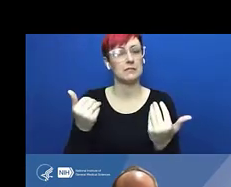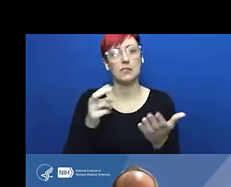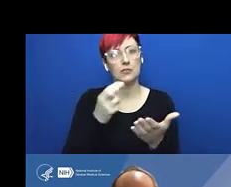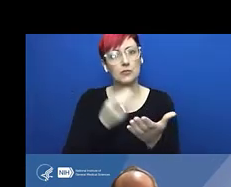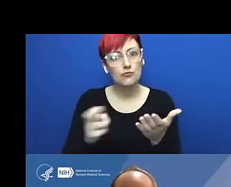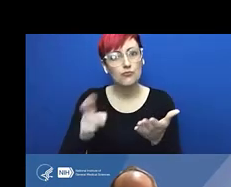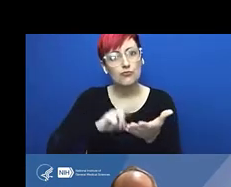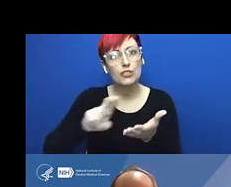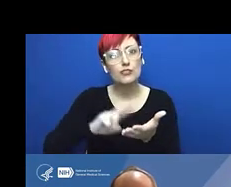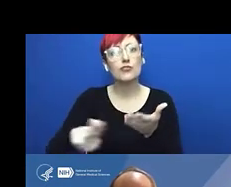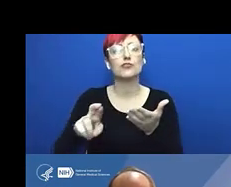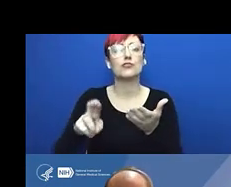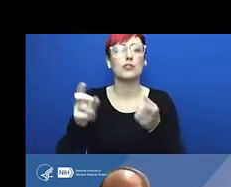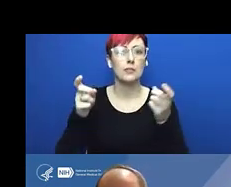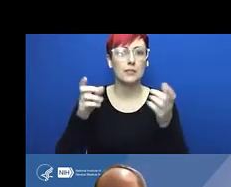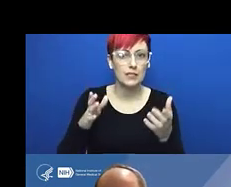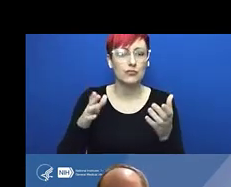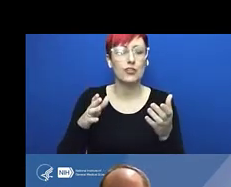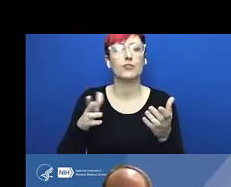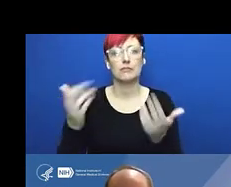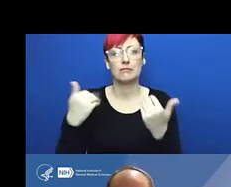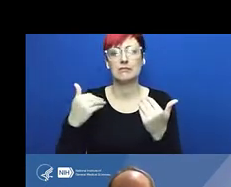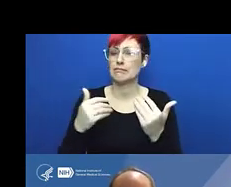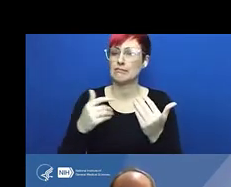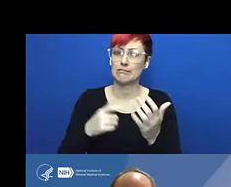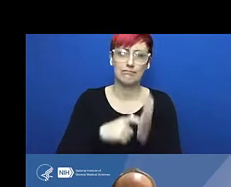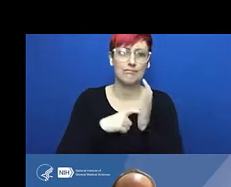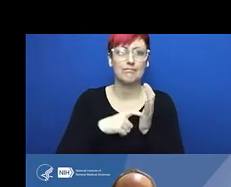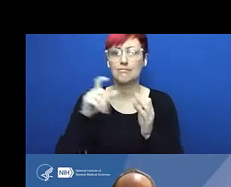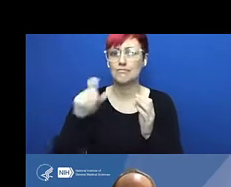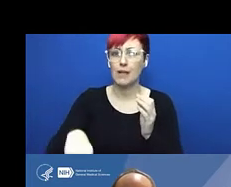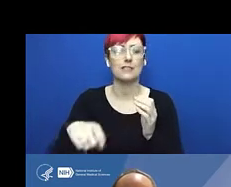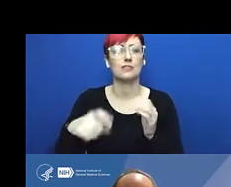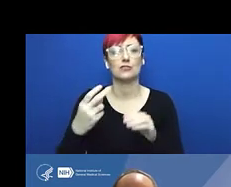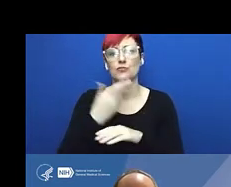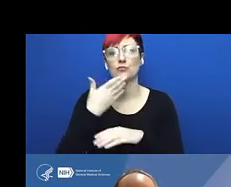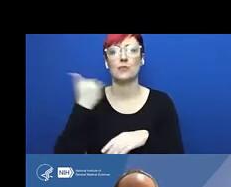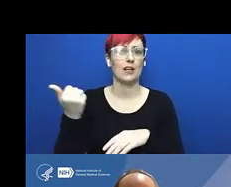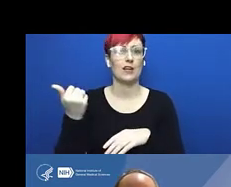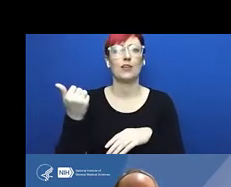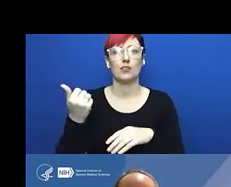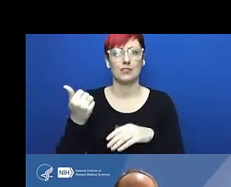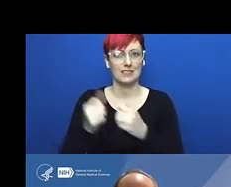Now in addition to this terrible tragedy of Sheri Sangji's death in the lab,